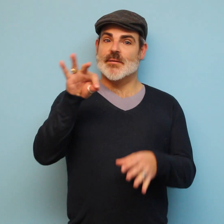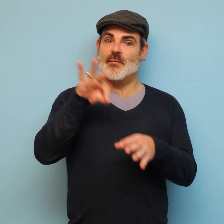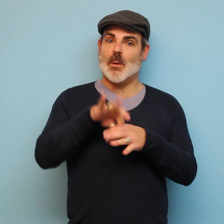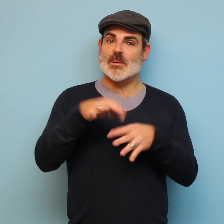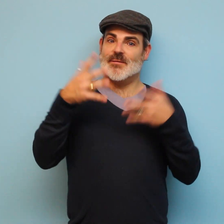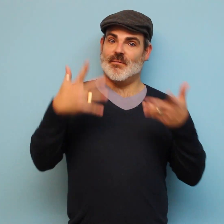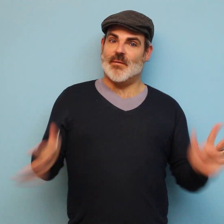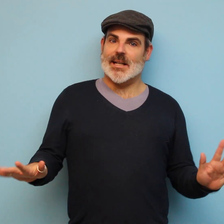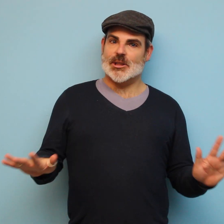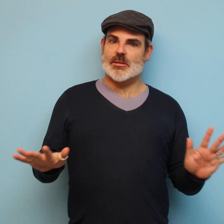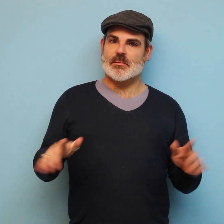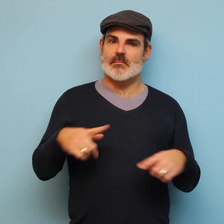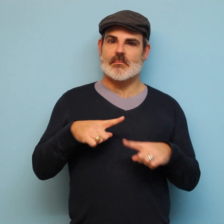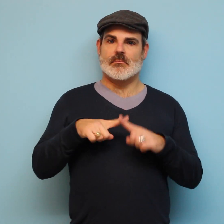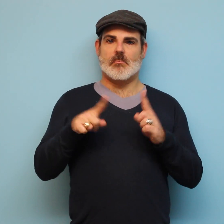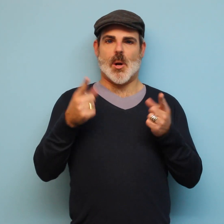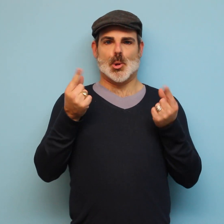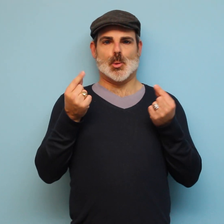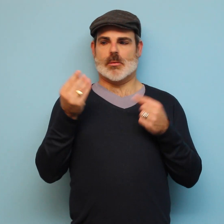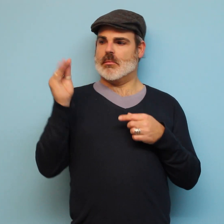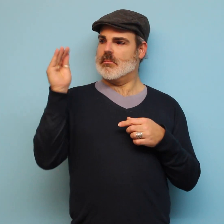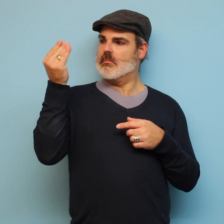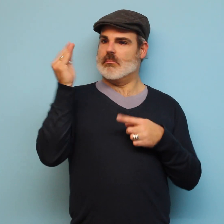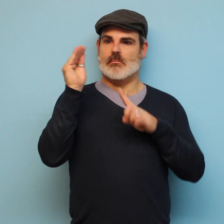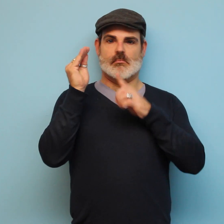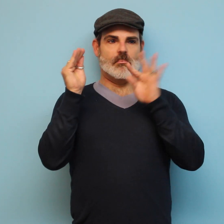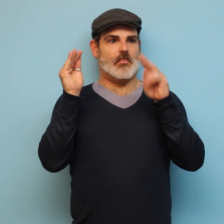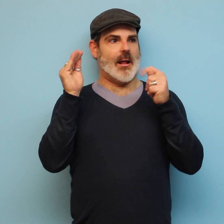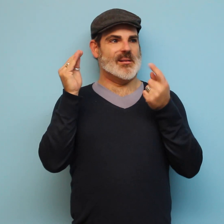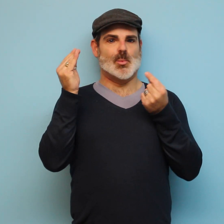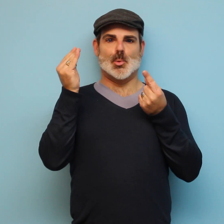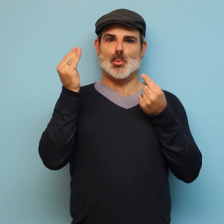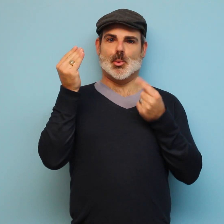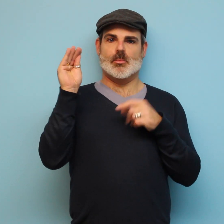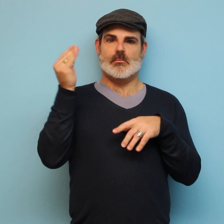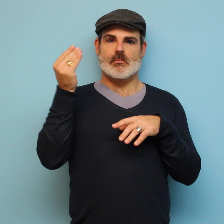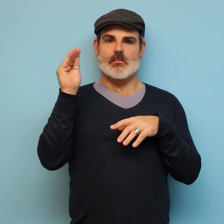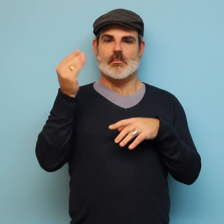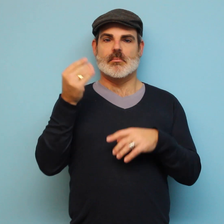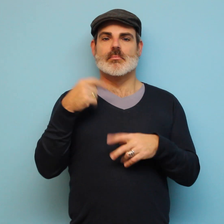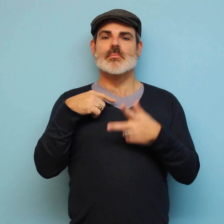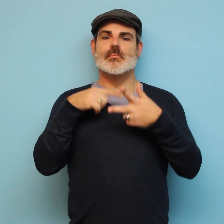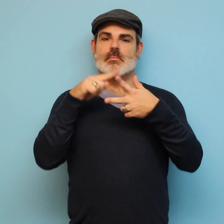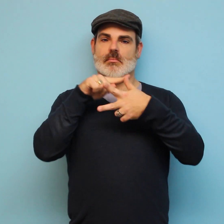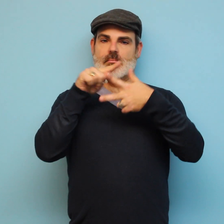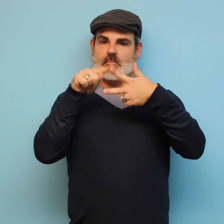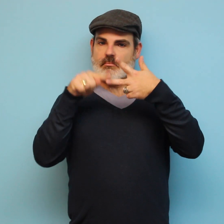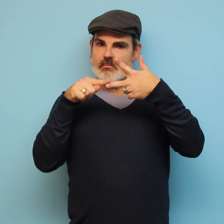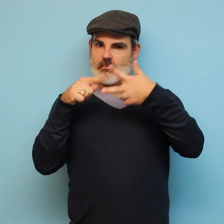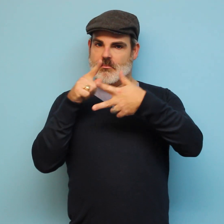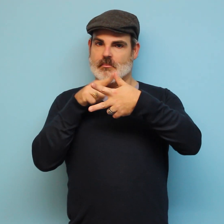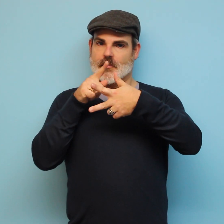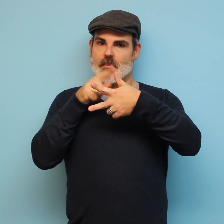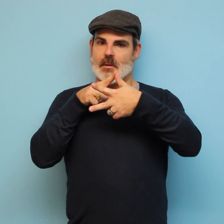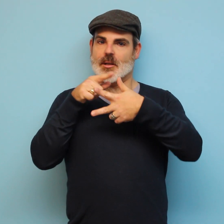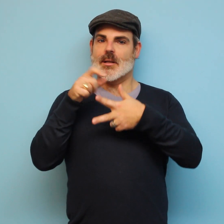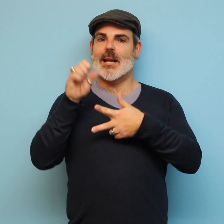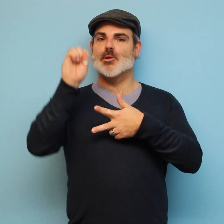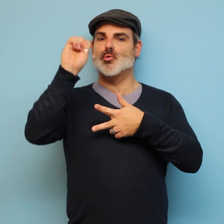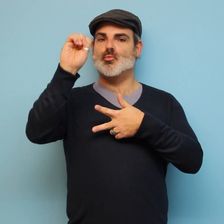When you're finished voting and the ballot is ready, what do you do with it? You have three options.